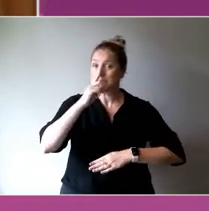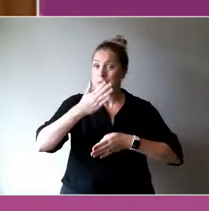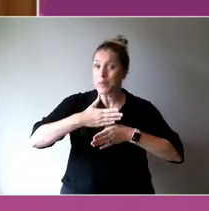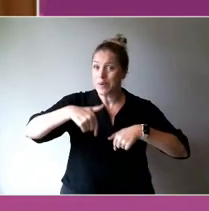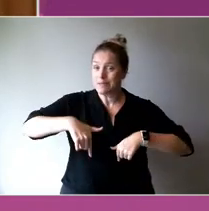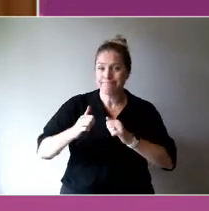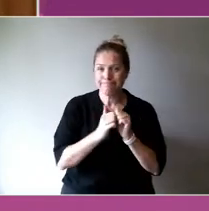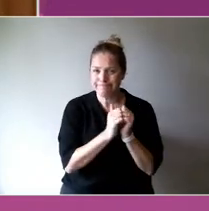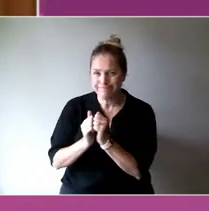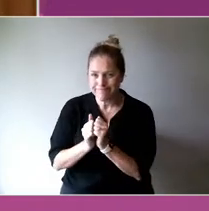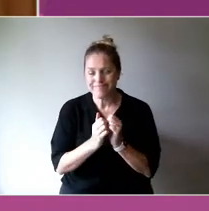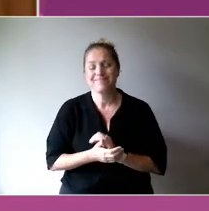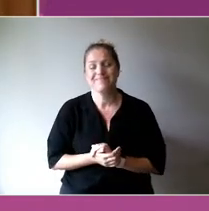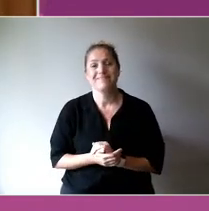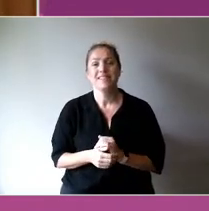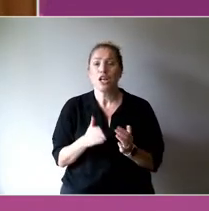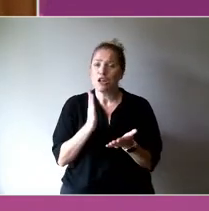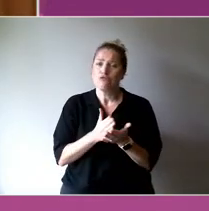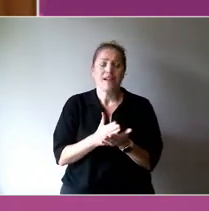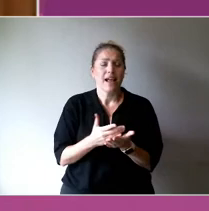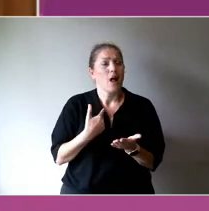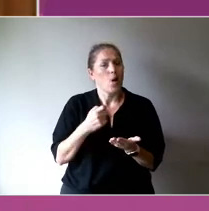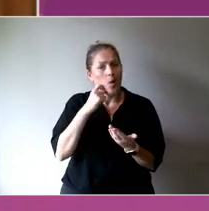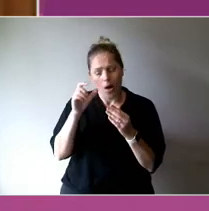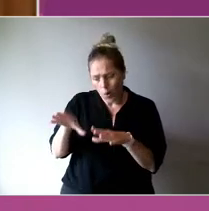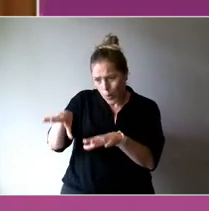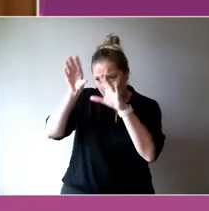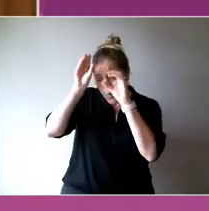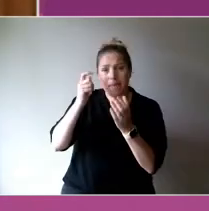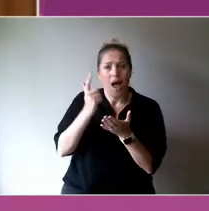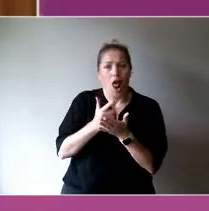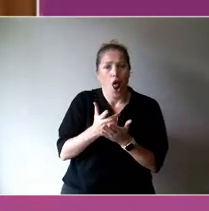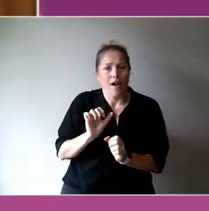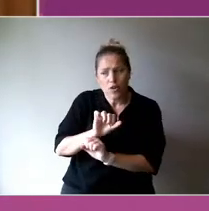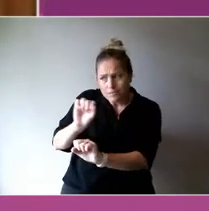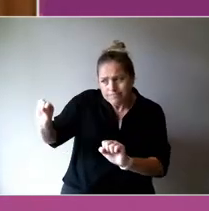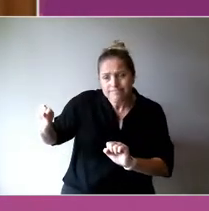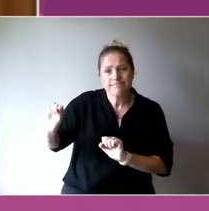We have so much to learn from First Nations understandings of the deep connections between